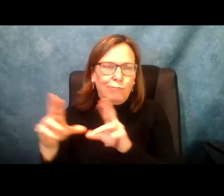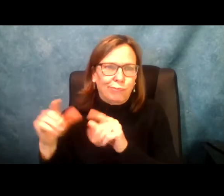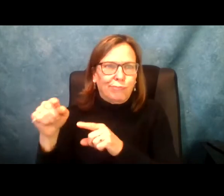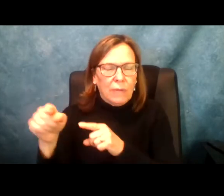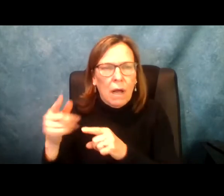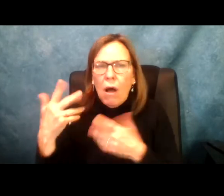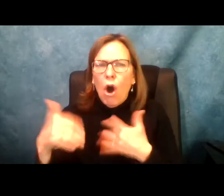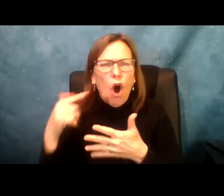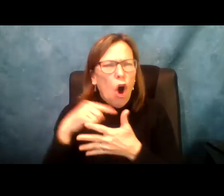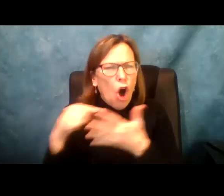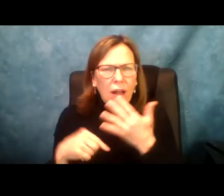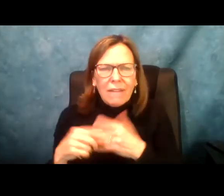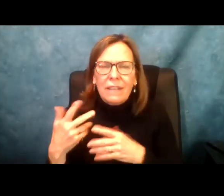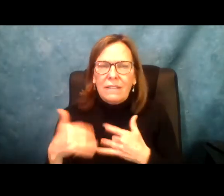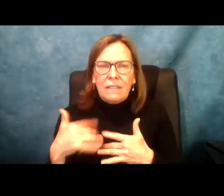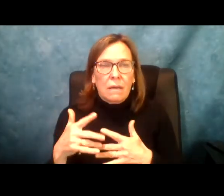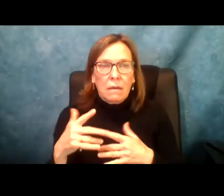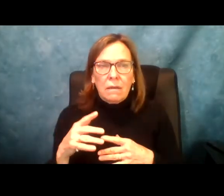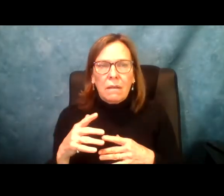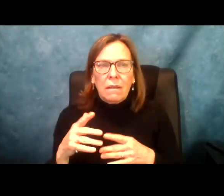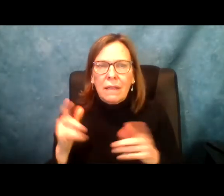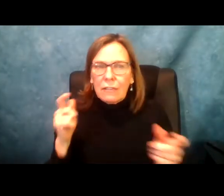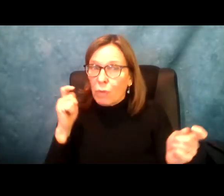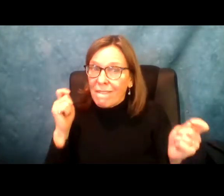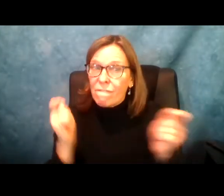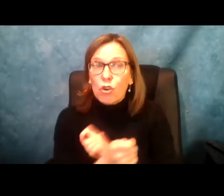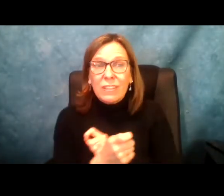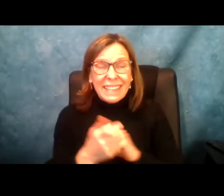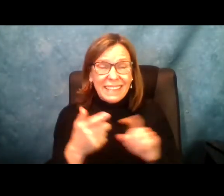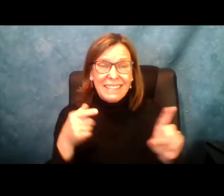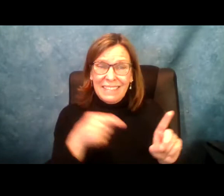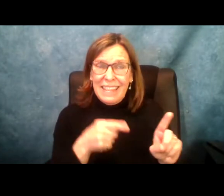the state. Our partners in ARP. Our partners on 99. And